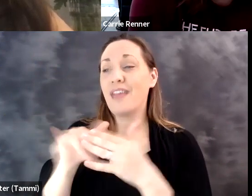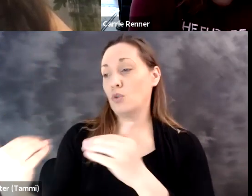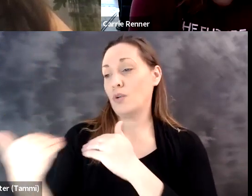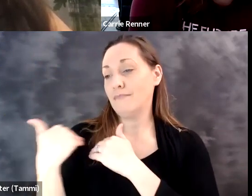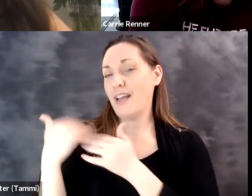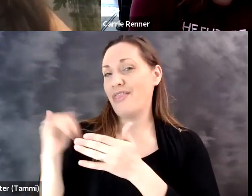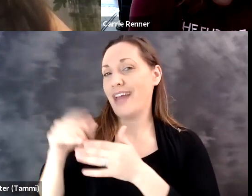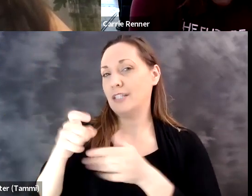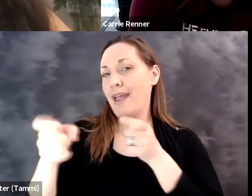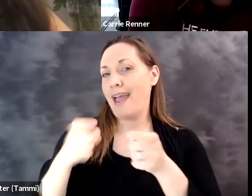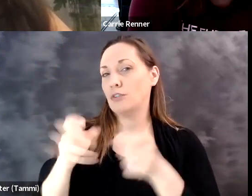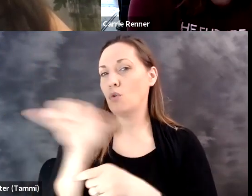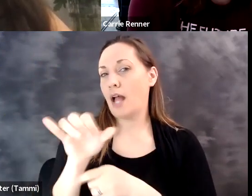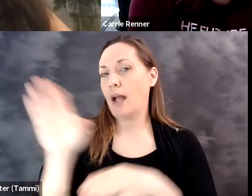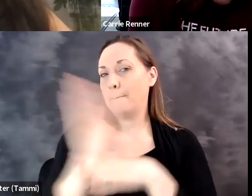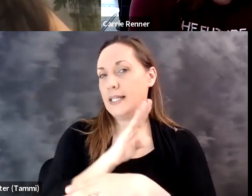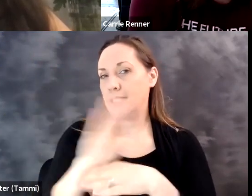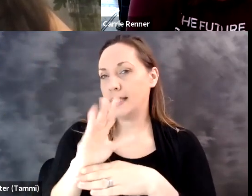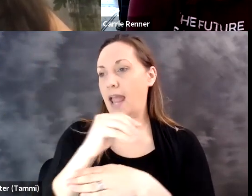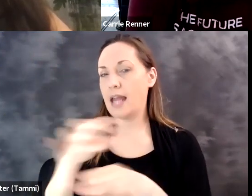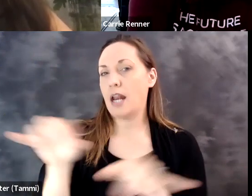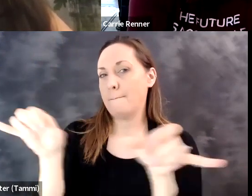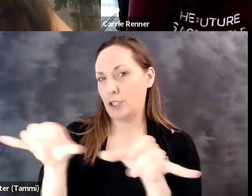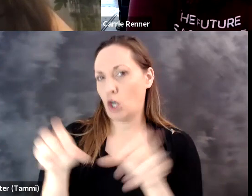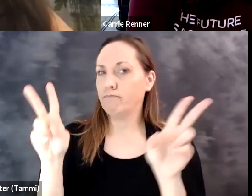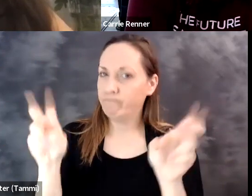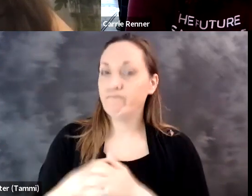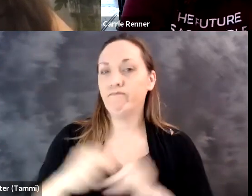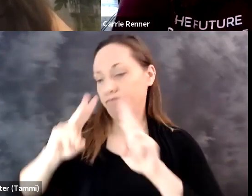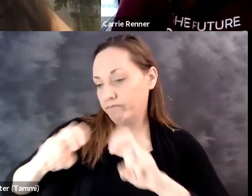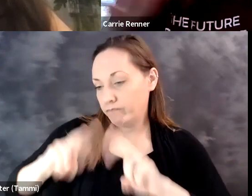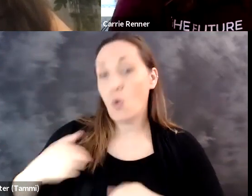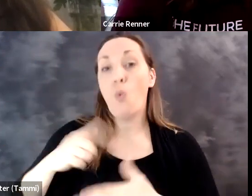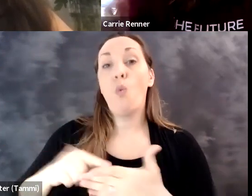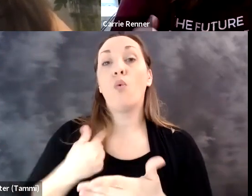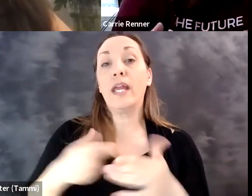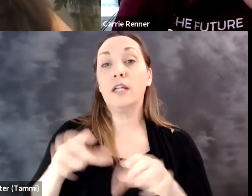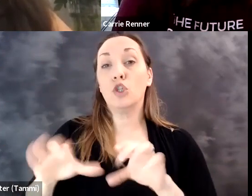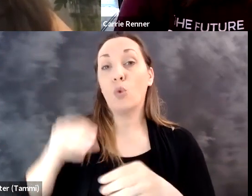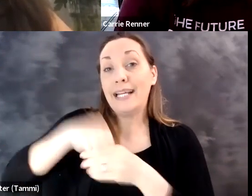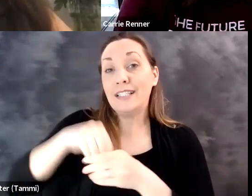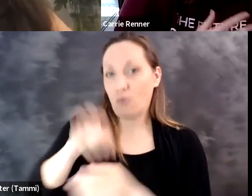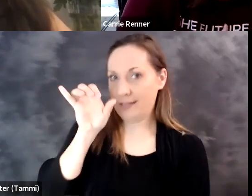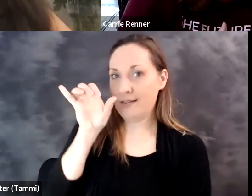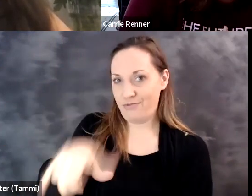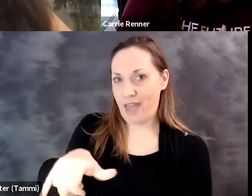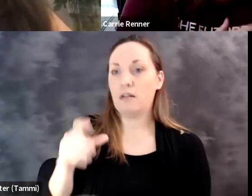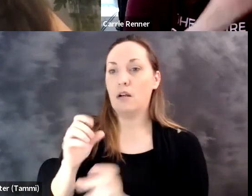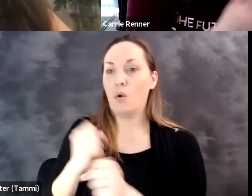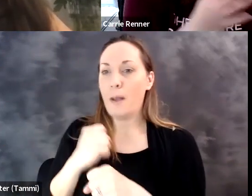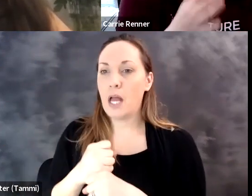on the call, accessibility is a responsibility it, needs to be managed like a business, it needs to be managed and measured.